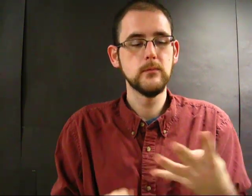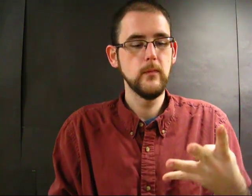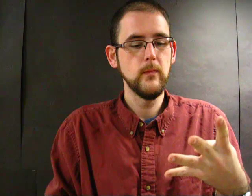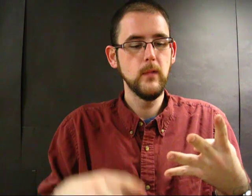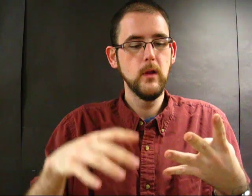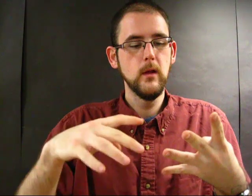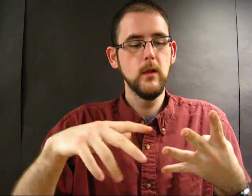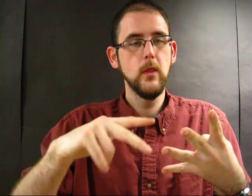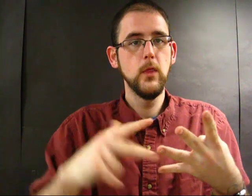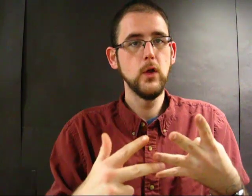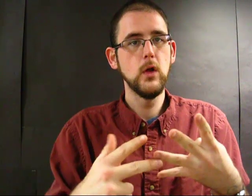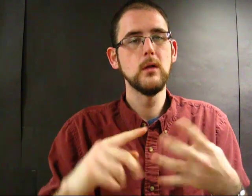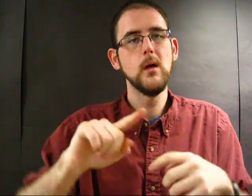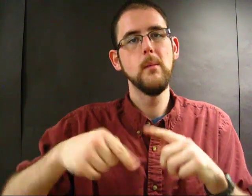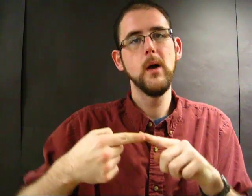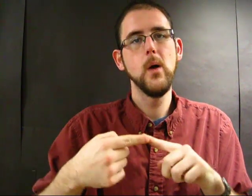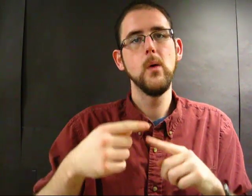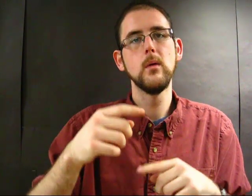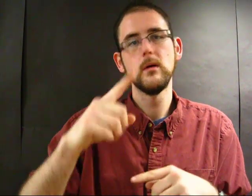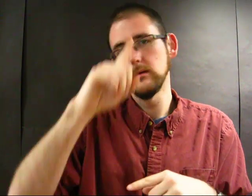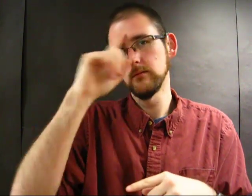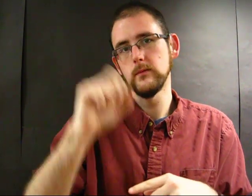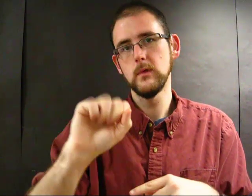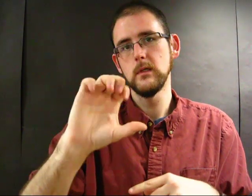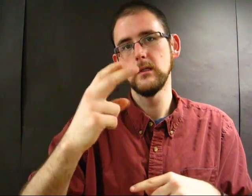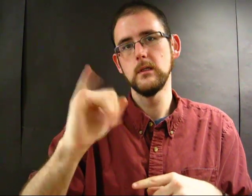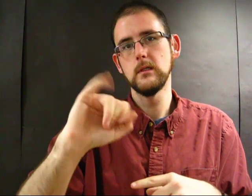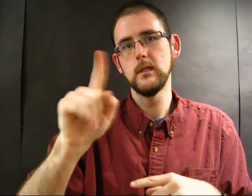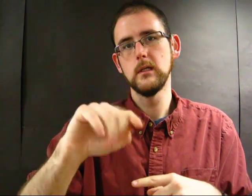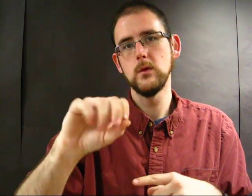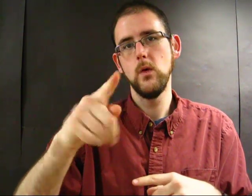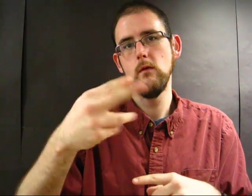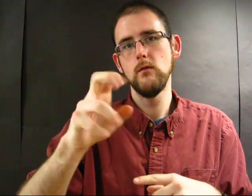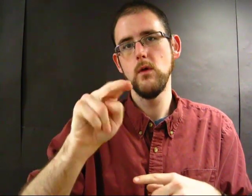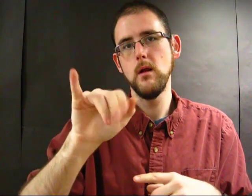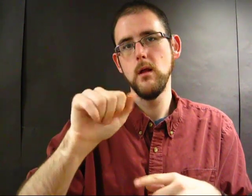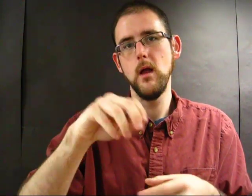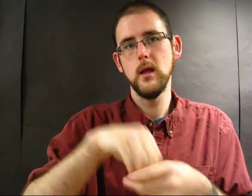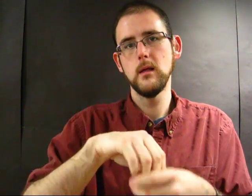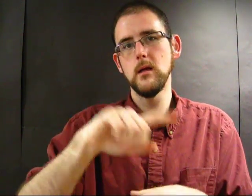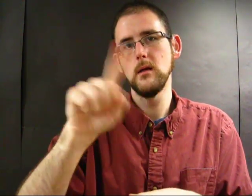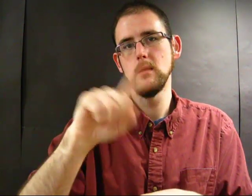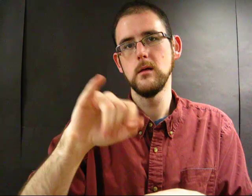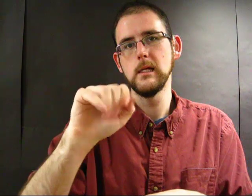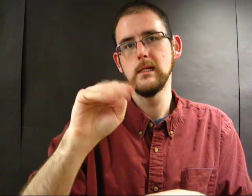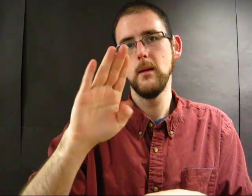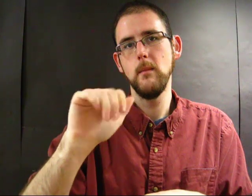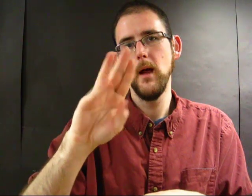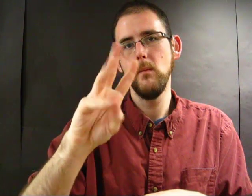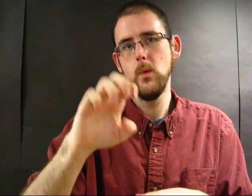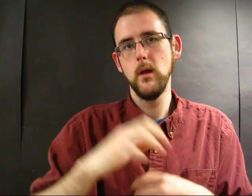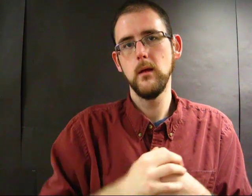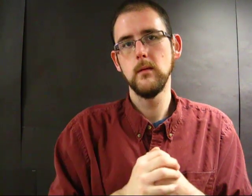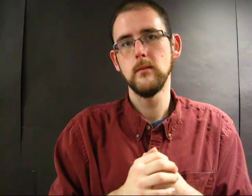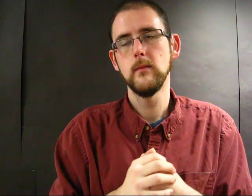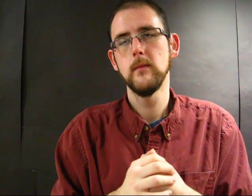The third section is about schizophrenia in Zimbabwe.